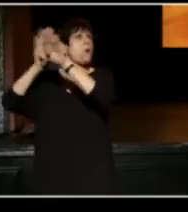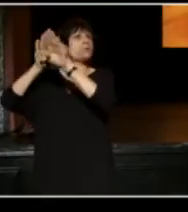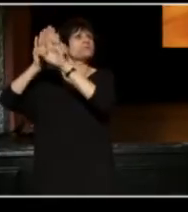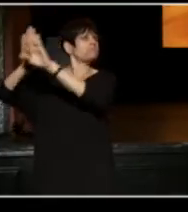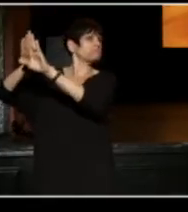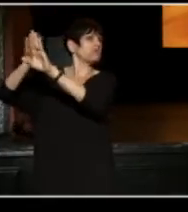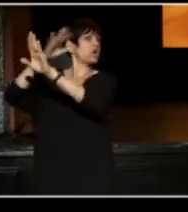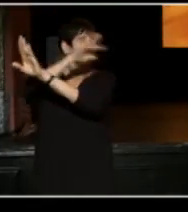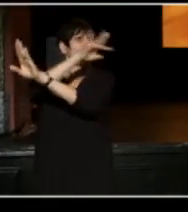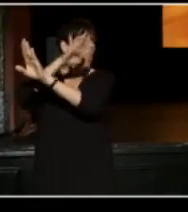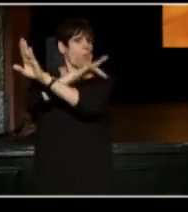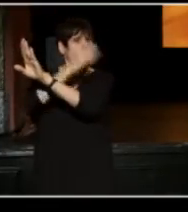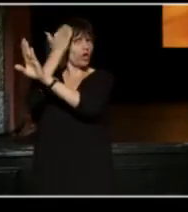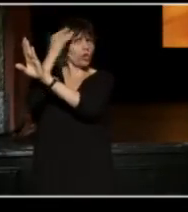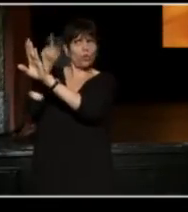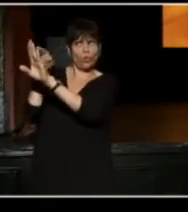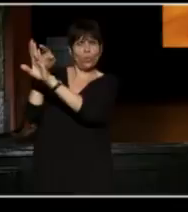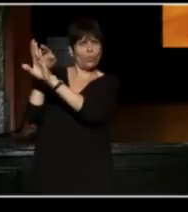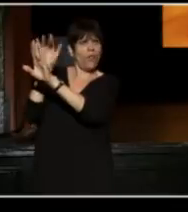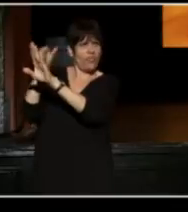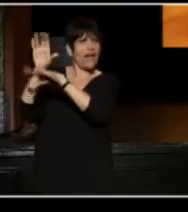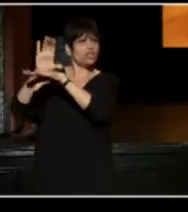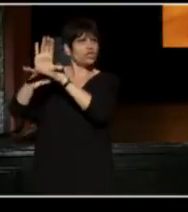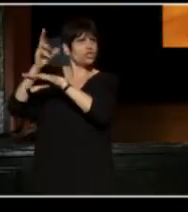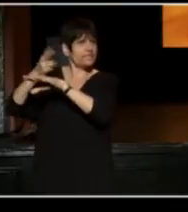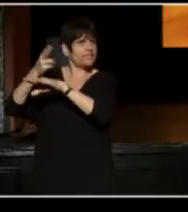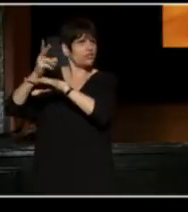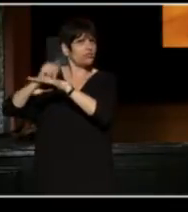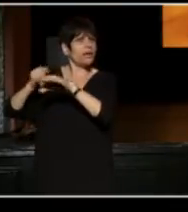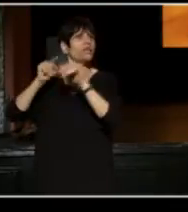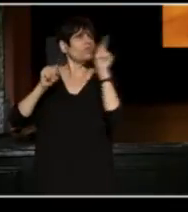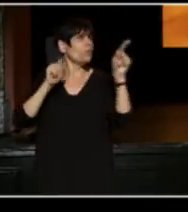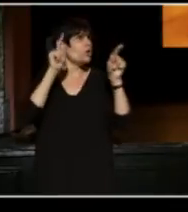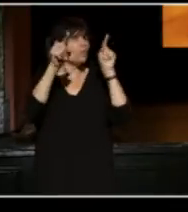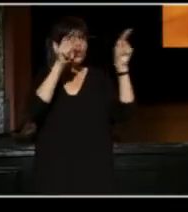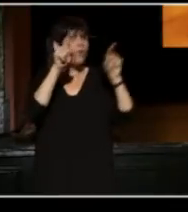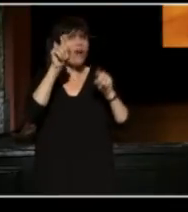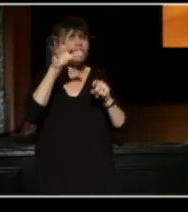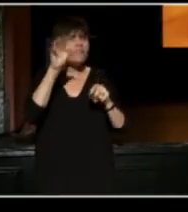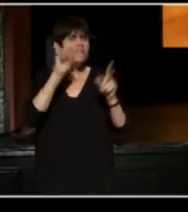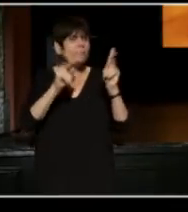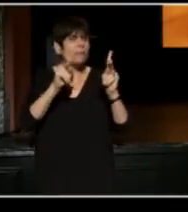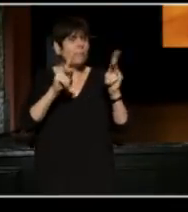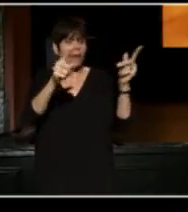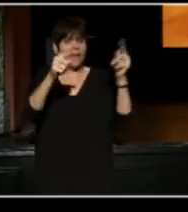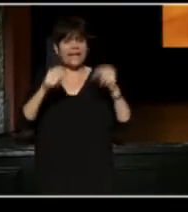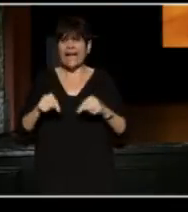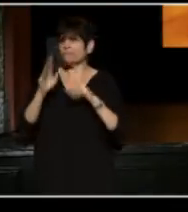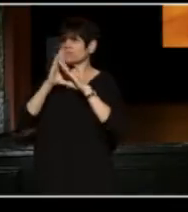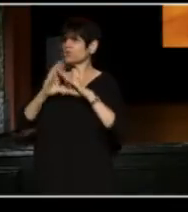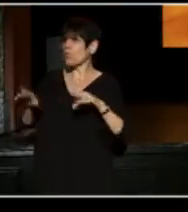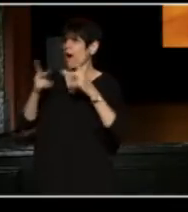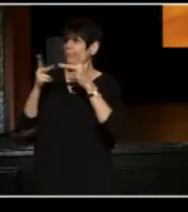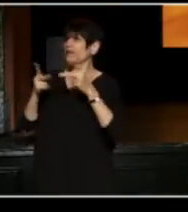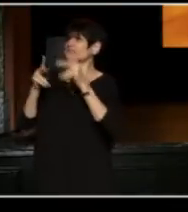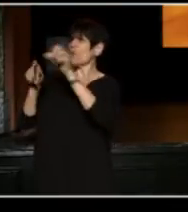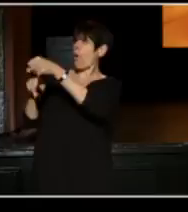until a group of 150 people, like you, and you, and you, came to this quite place, opened the doors,